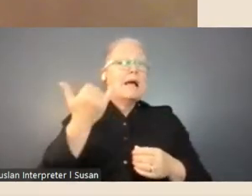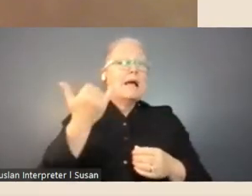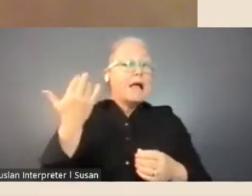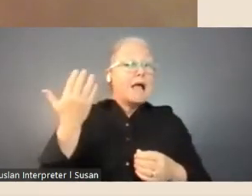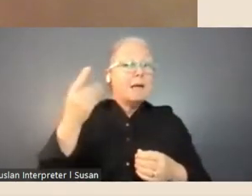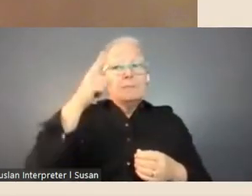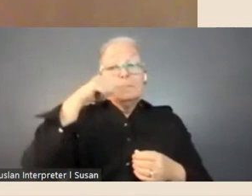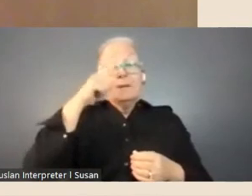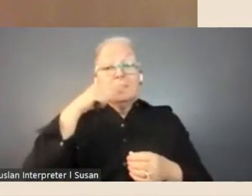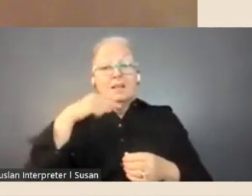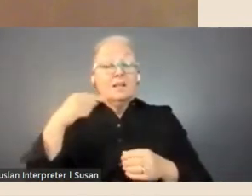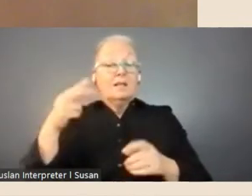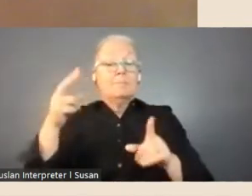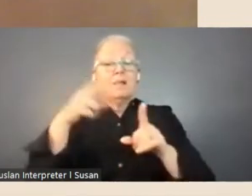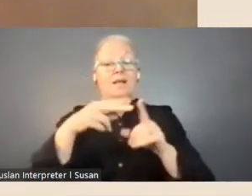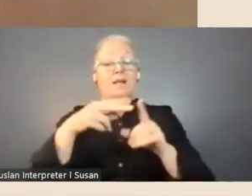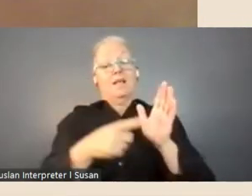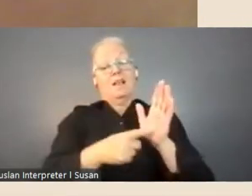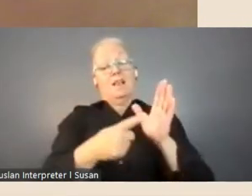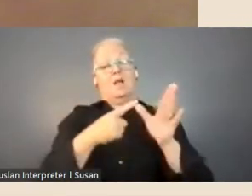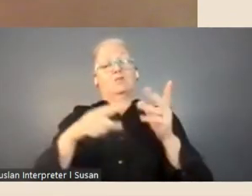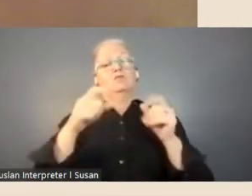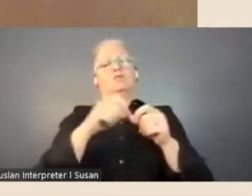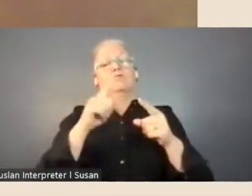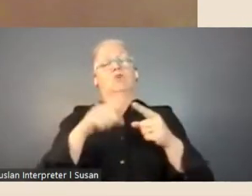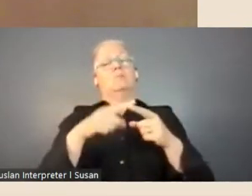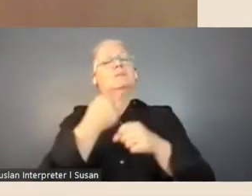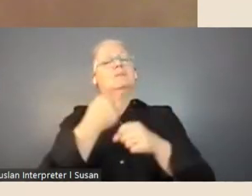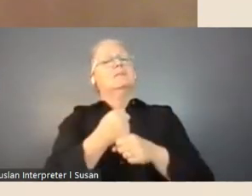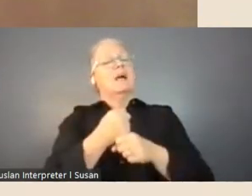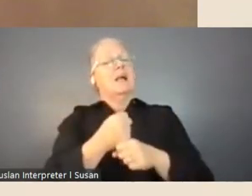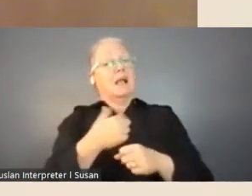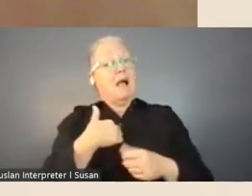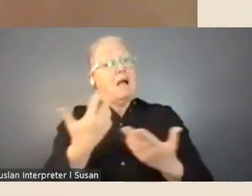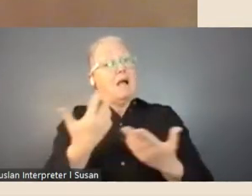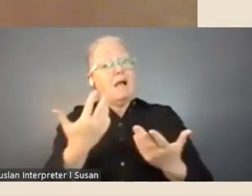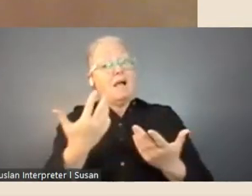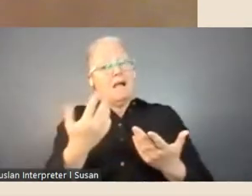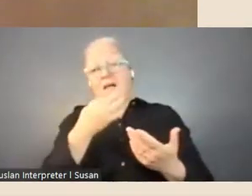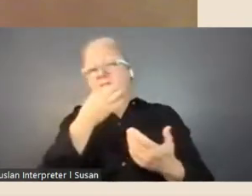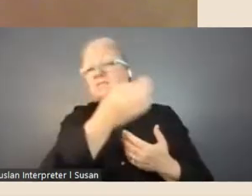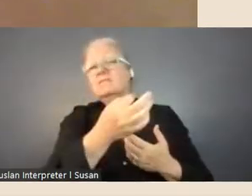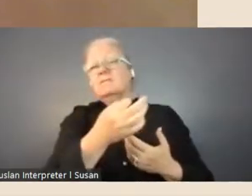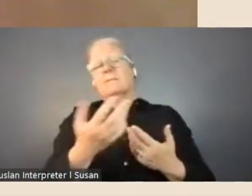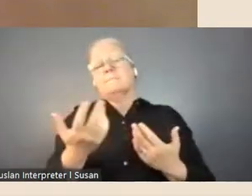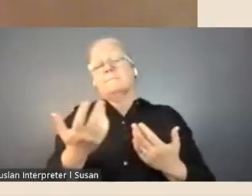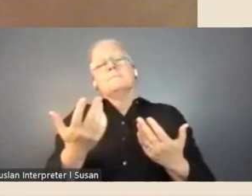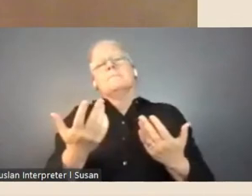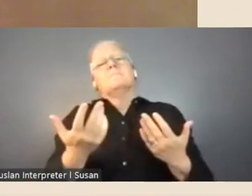the La Trobe Society Fellowship, so like, no extra information but I just knew roughly